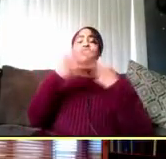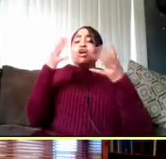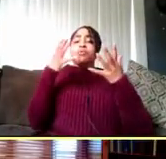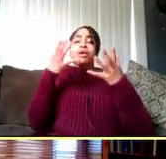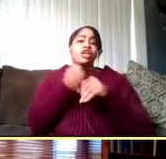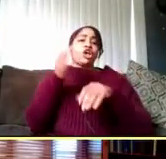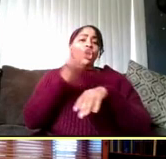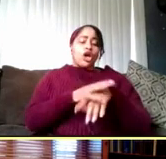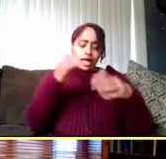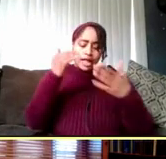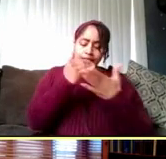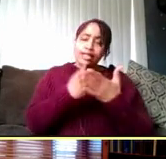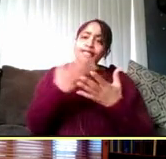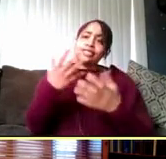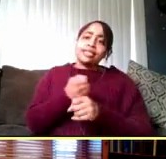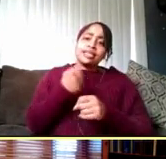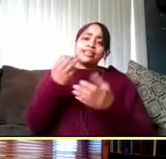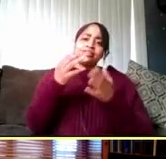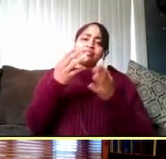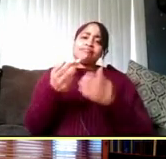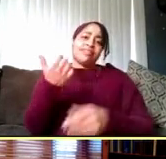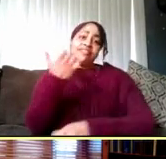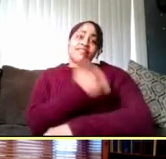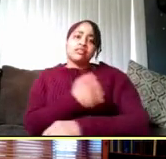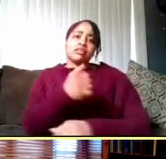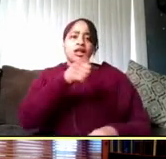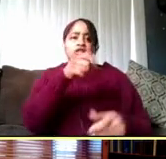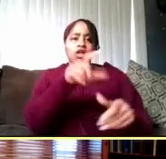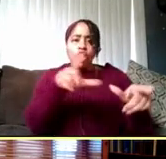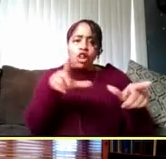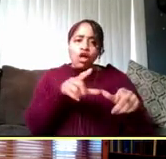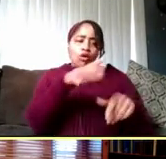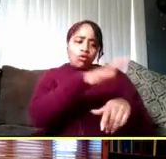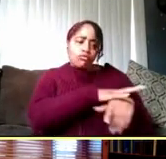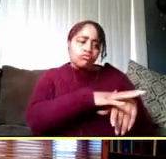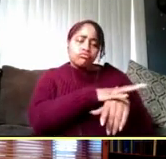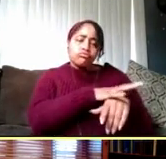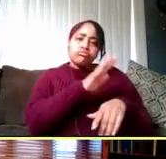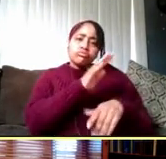and get vaccinated at one of the local places, and I'll add to that list, Rite Aid is also giving out